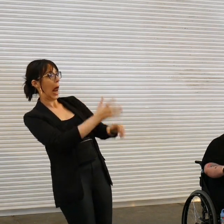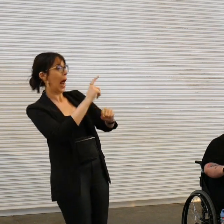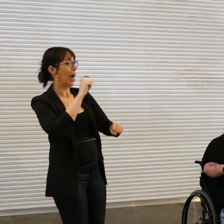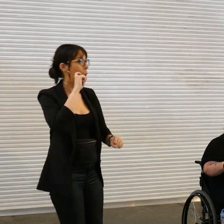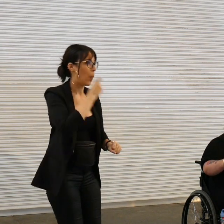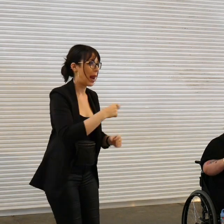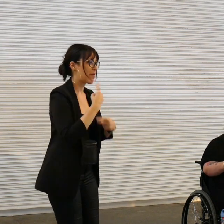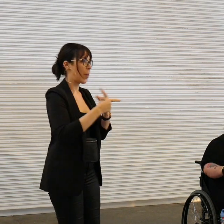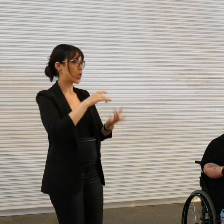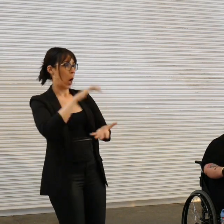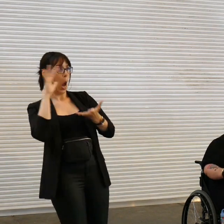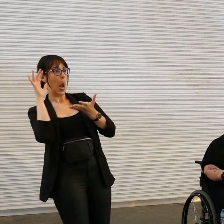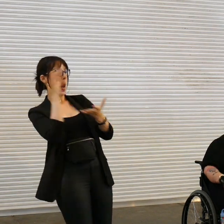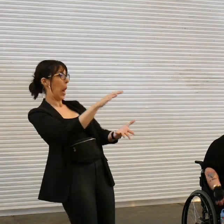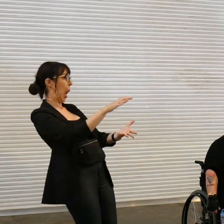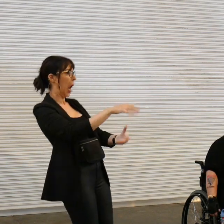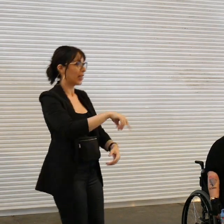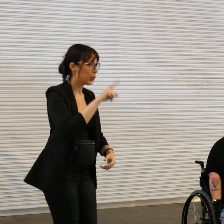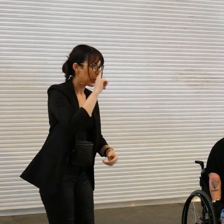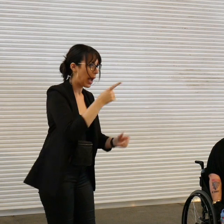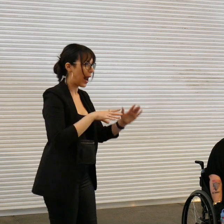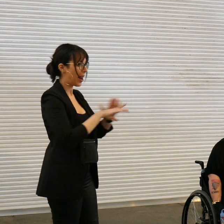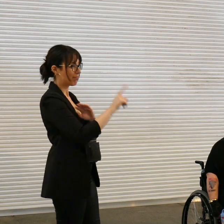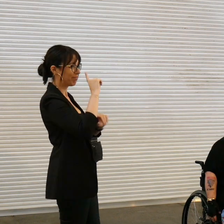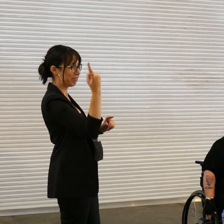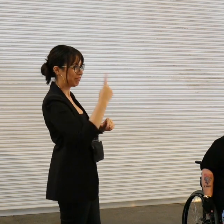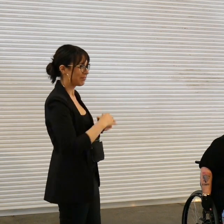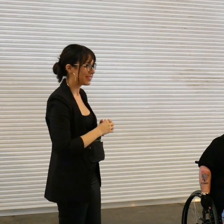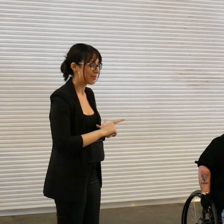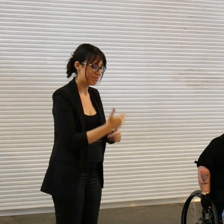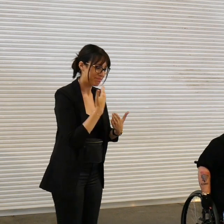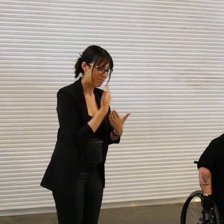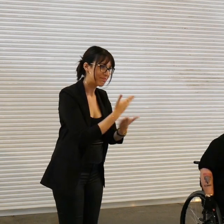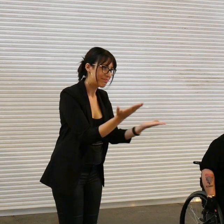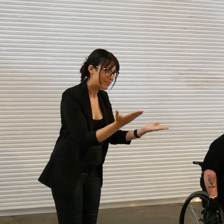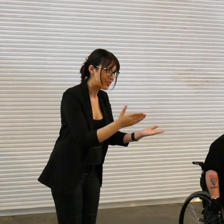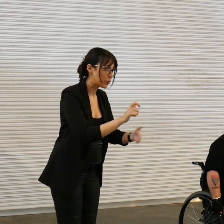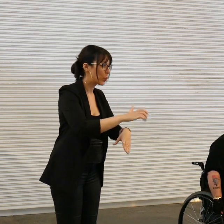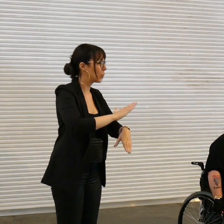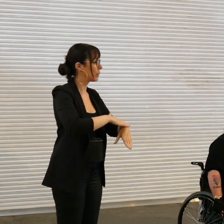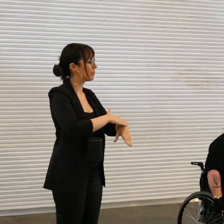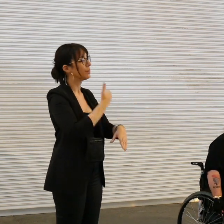you and there is no avoiding that um thank you very much for your time and thank you very much to Arts Access Victoria